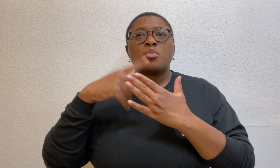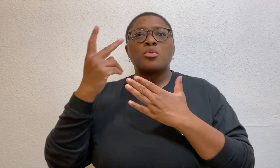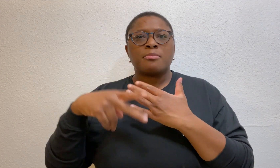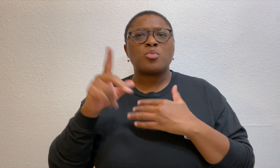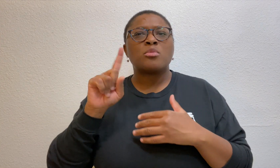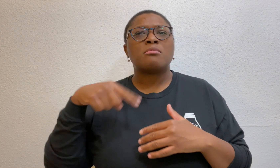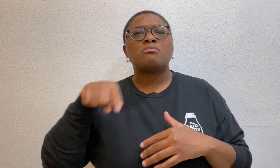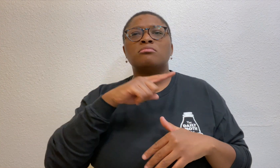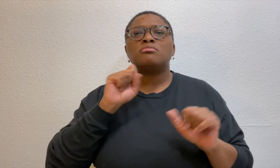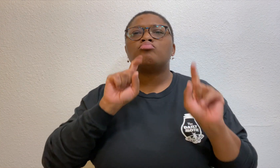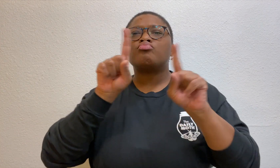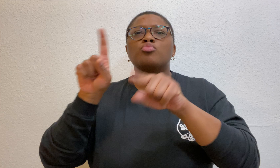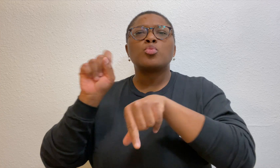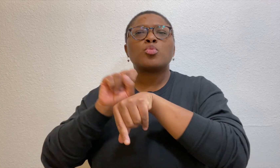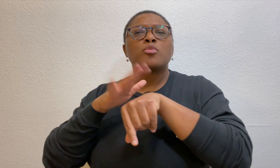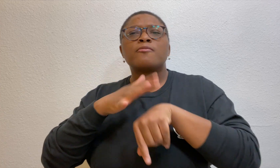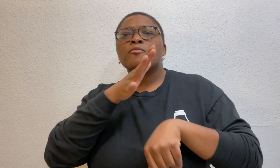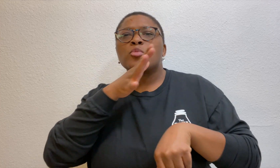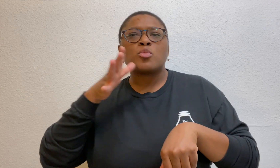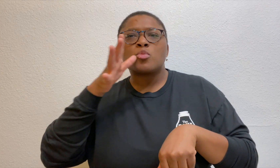which is a program that allows people to work on farms in